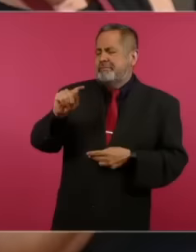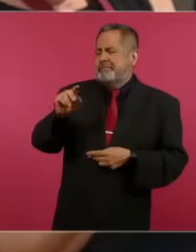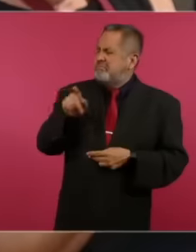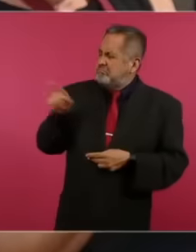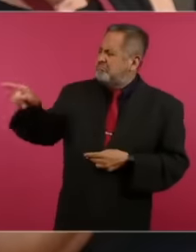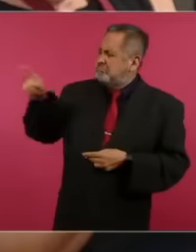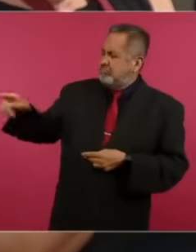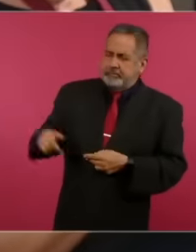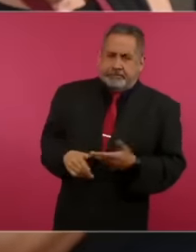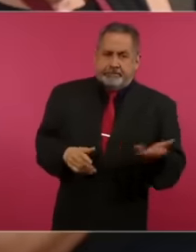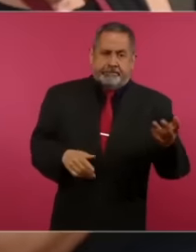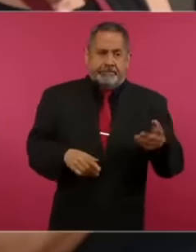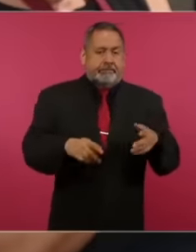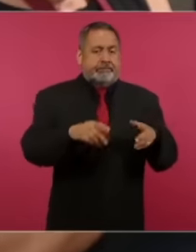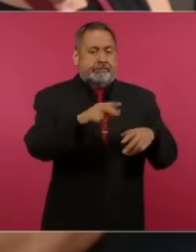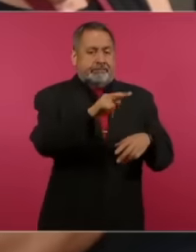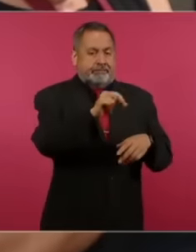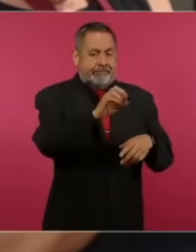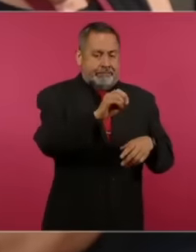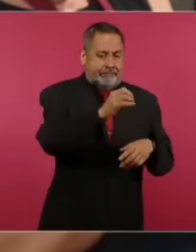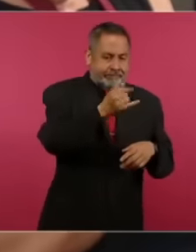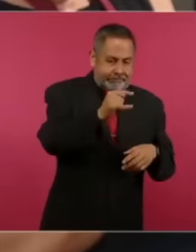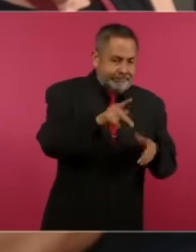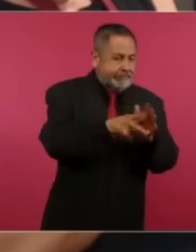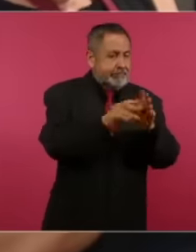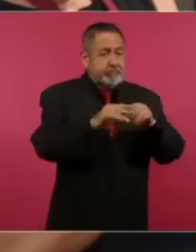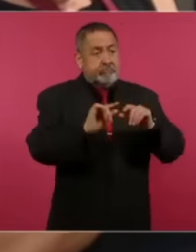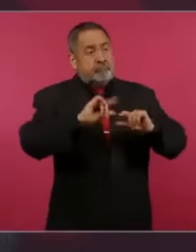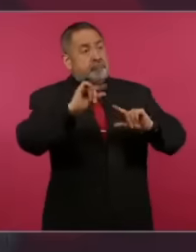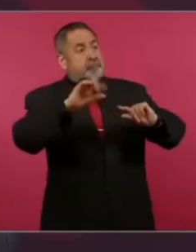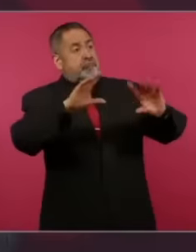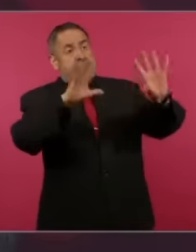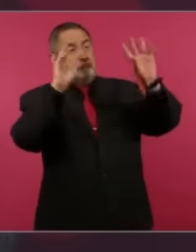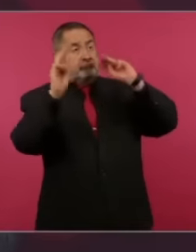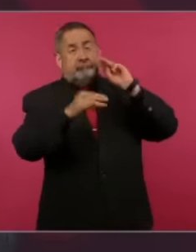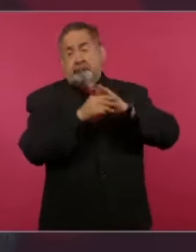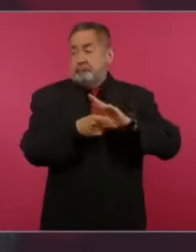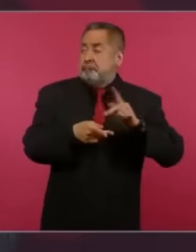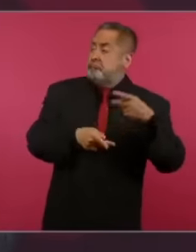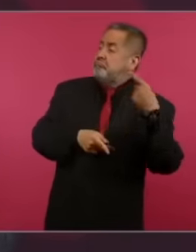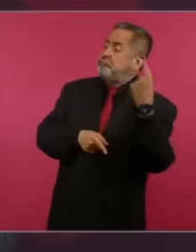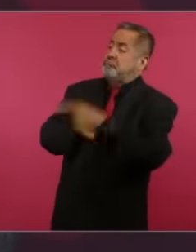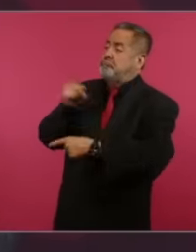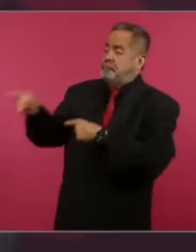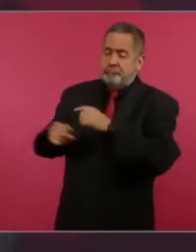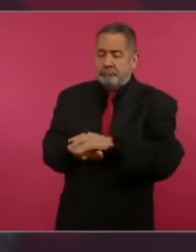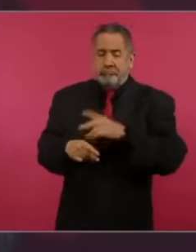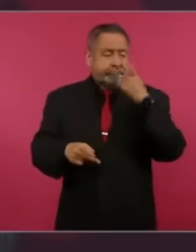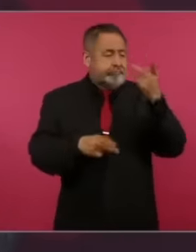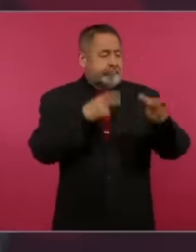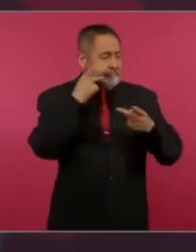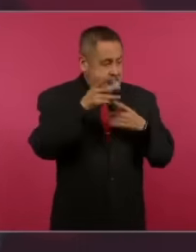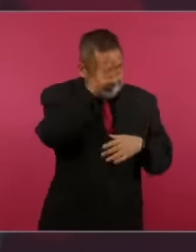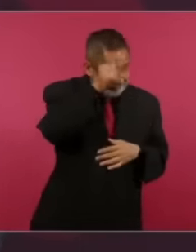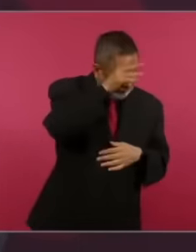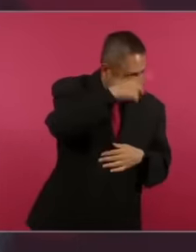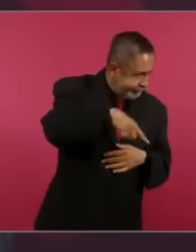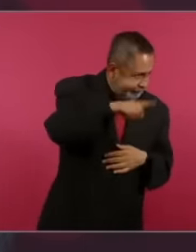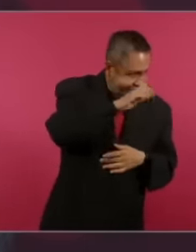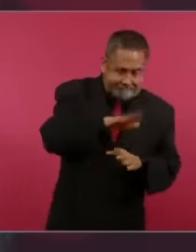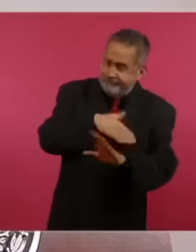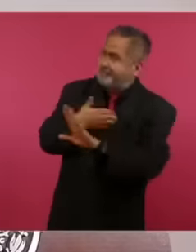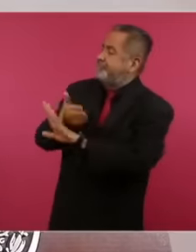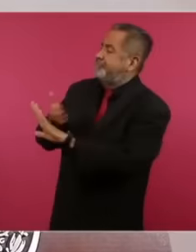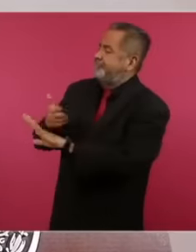The New York bring the eminences of journalism in the world and a whole campaign on social networks